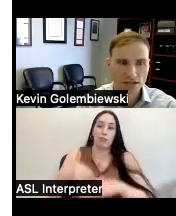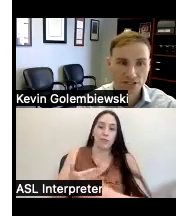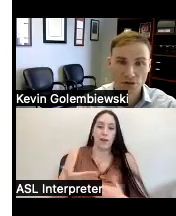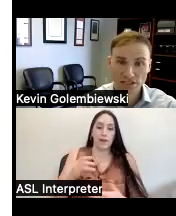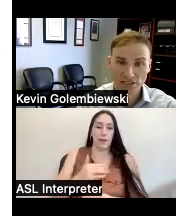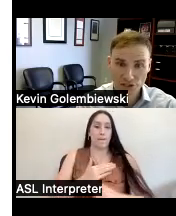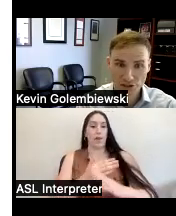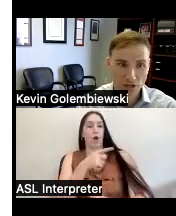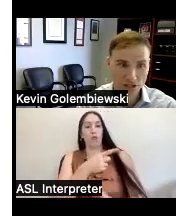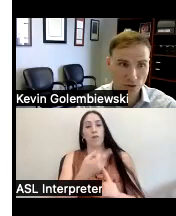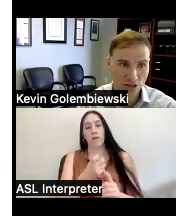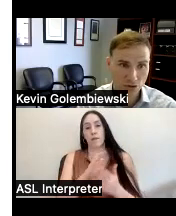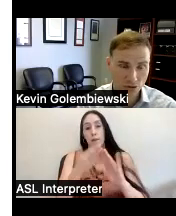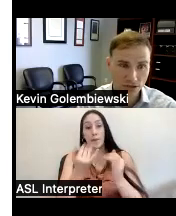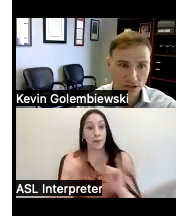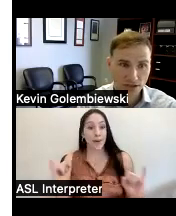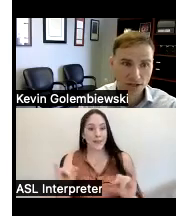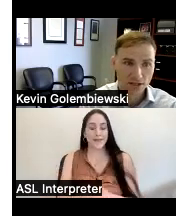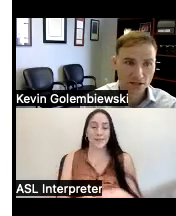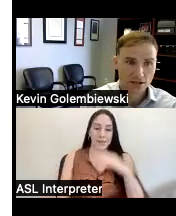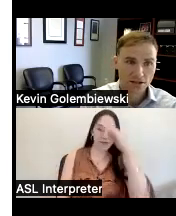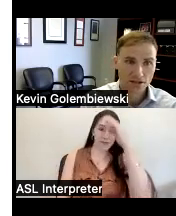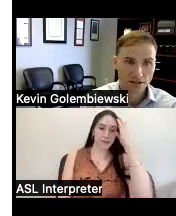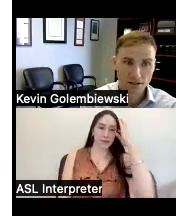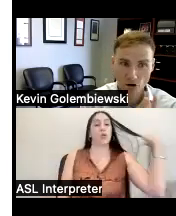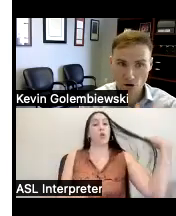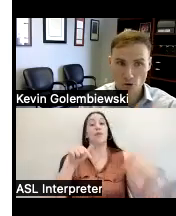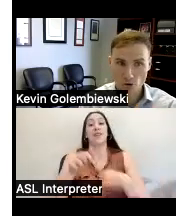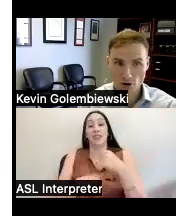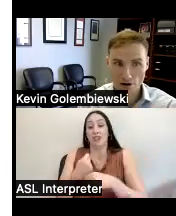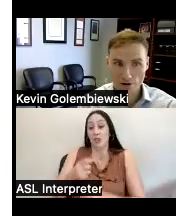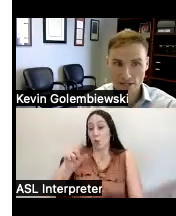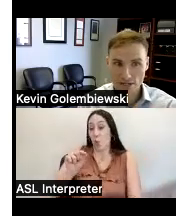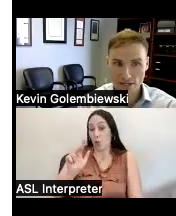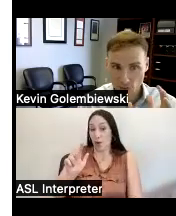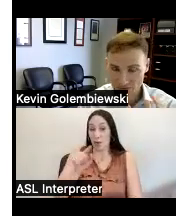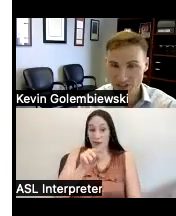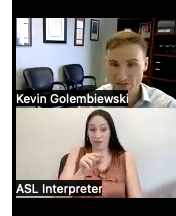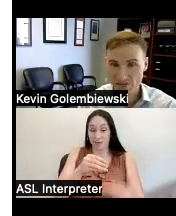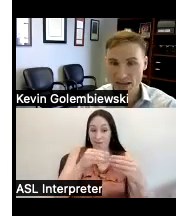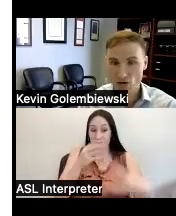and so this year in 2023 our goals and priorities we have we have seven main